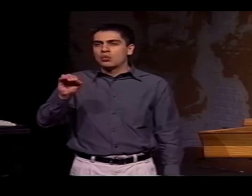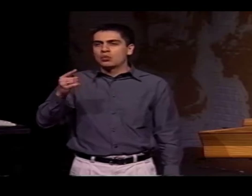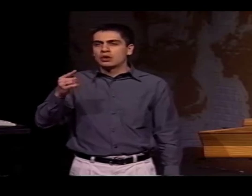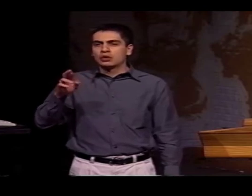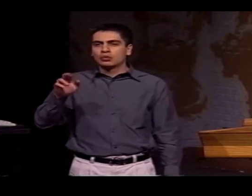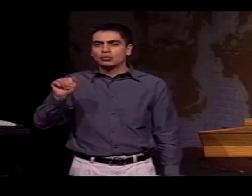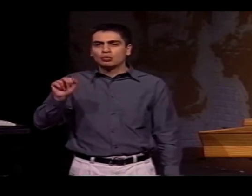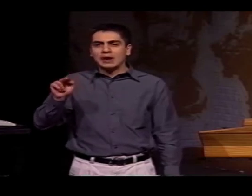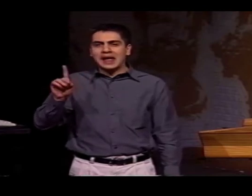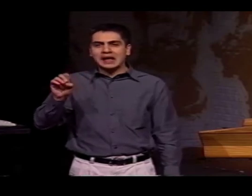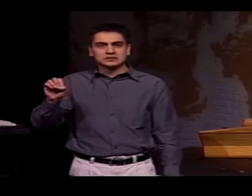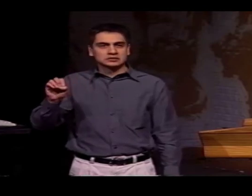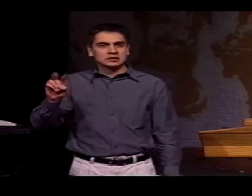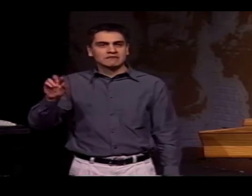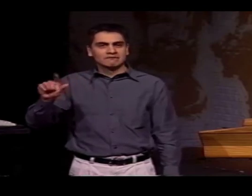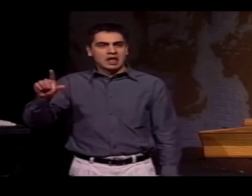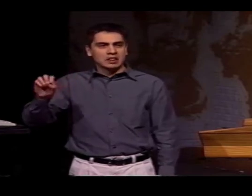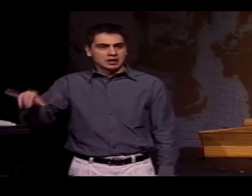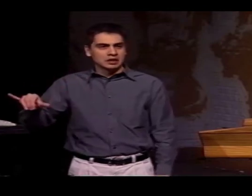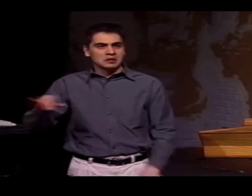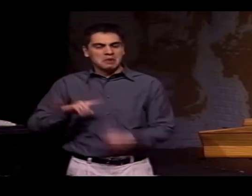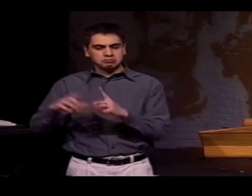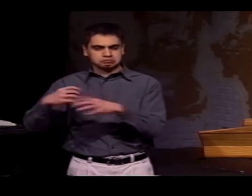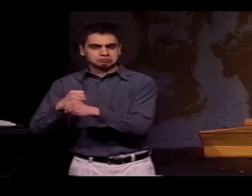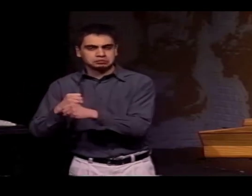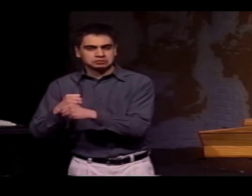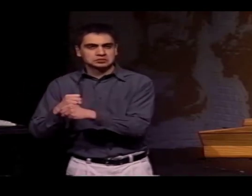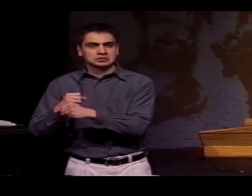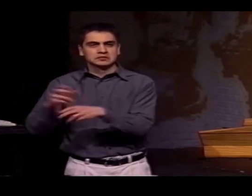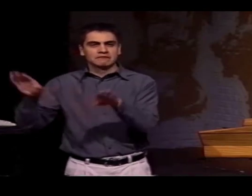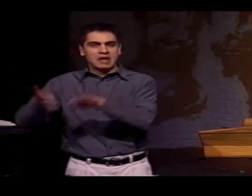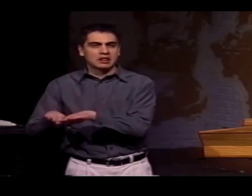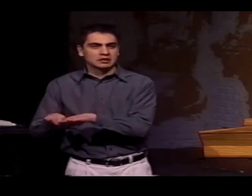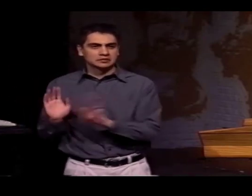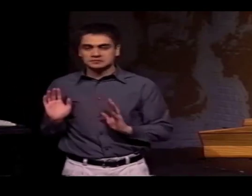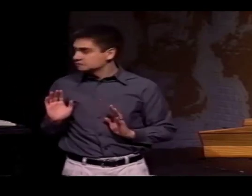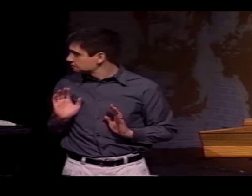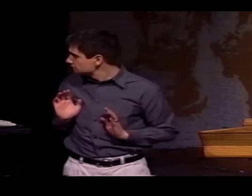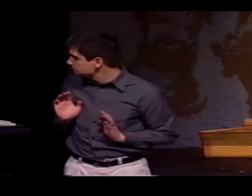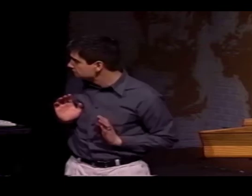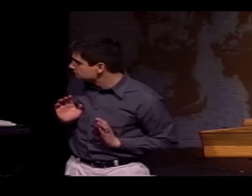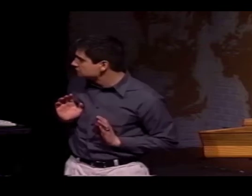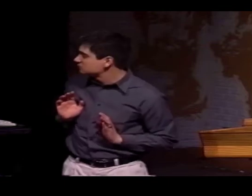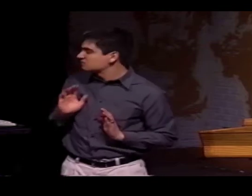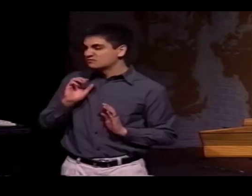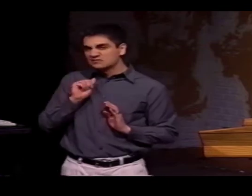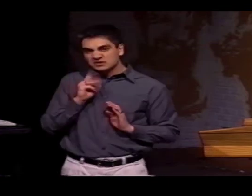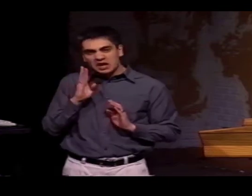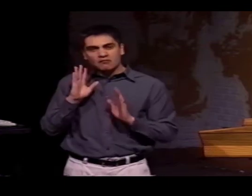IT REALLY IS THE RIO GRANDE VALLEY, BUT MOST PEOPLE JUST CALL IT "THE VALLEY" NOW.